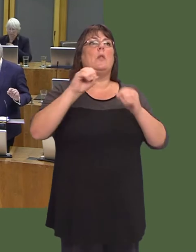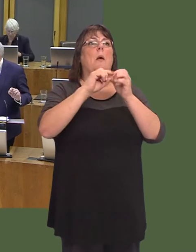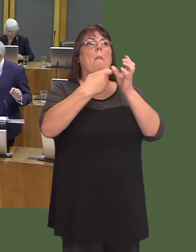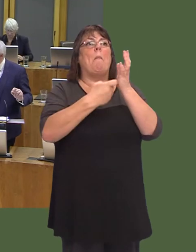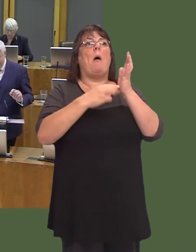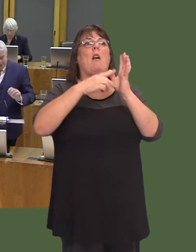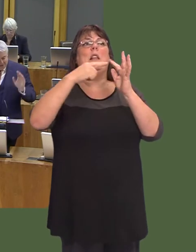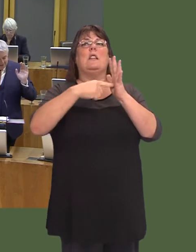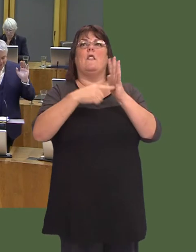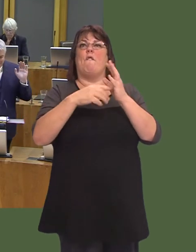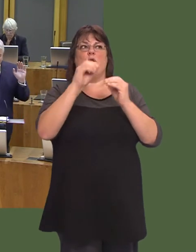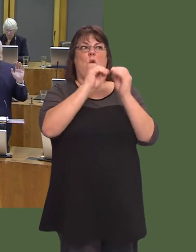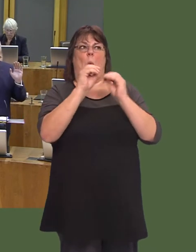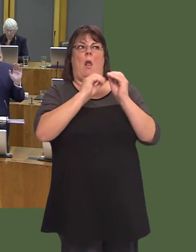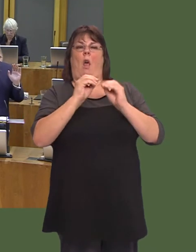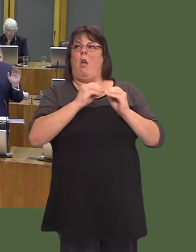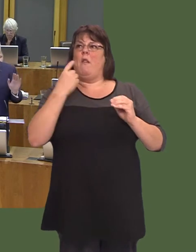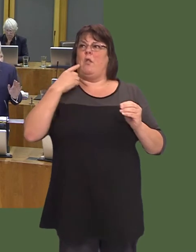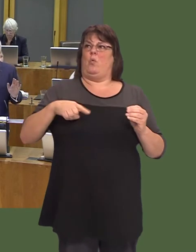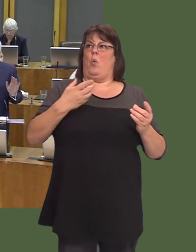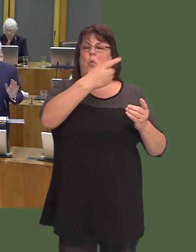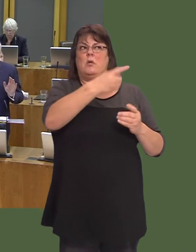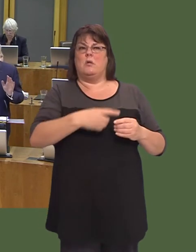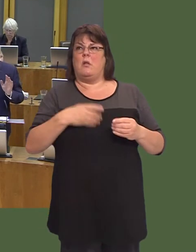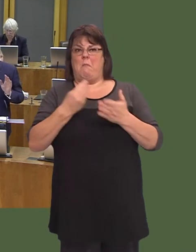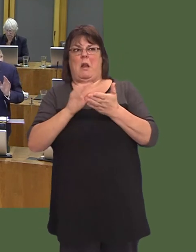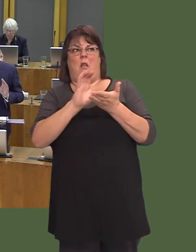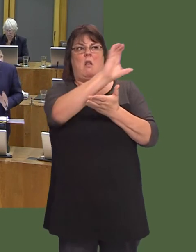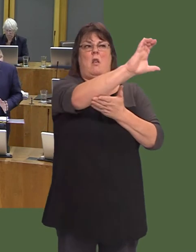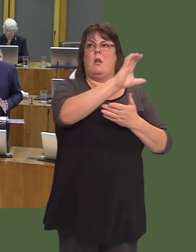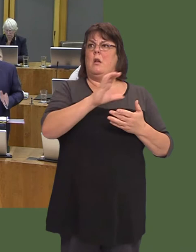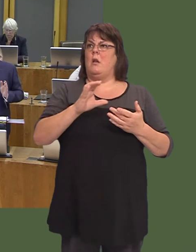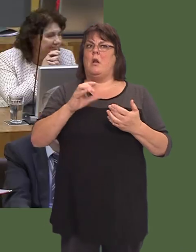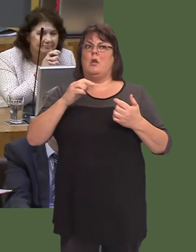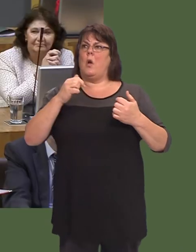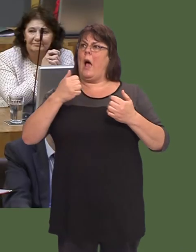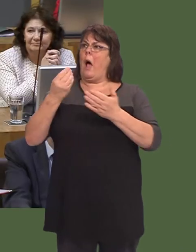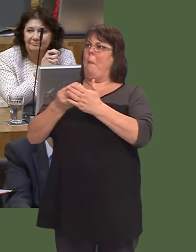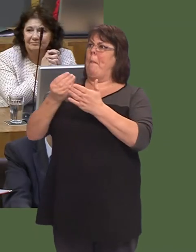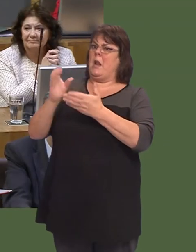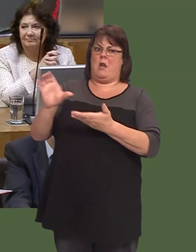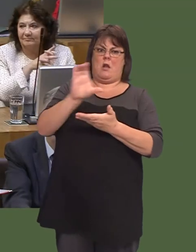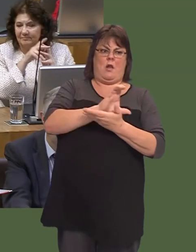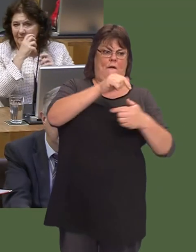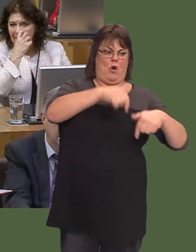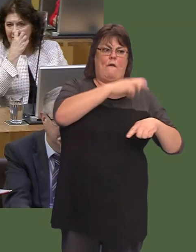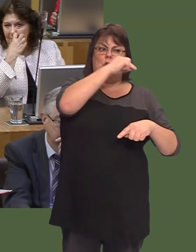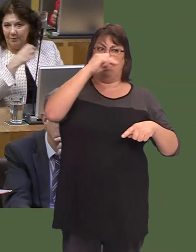Weíve heard that thatís sacrosanct; that was ignored, as far as Northern Ireland was concerned. Where is the tidal lagoon?